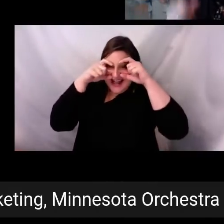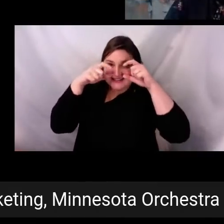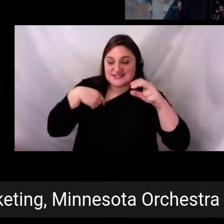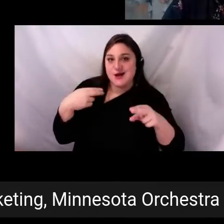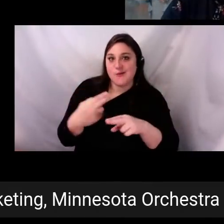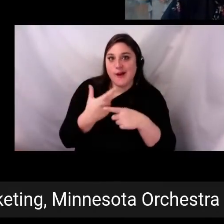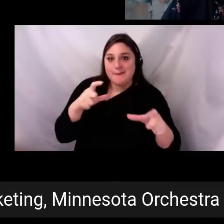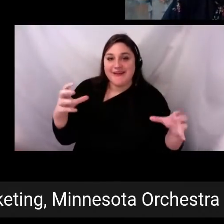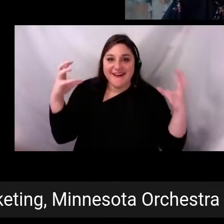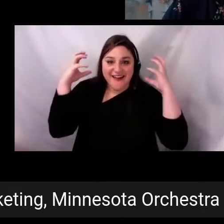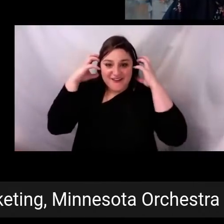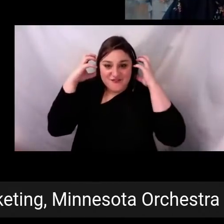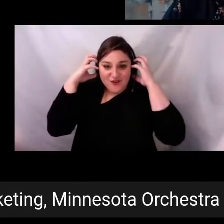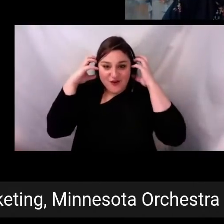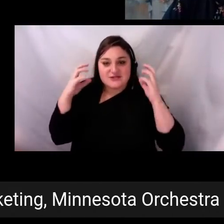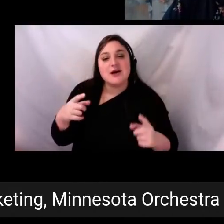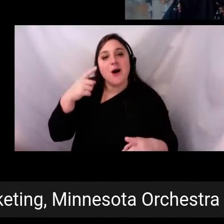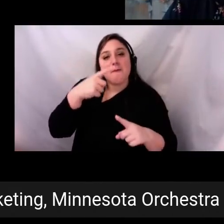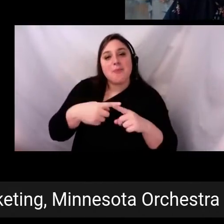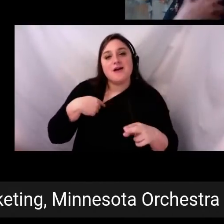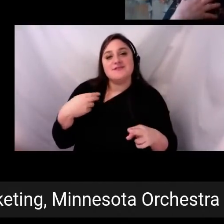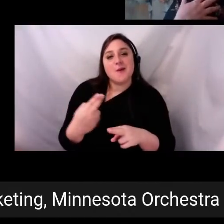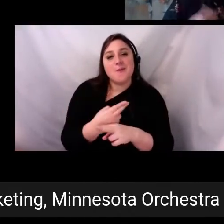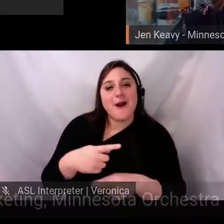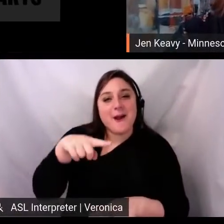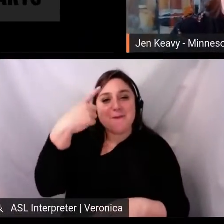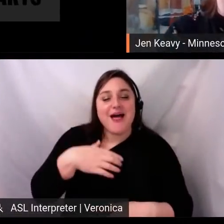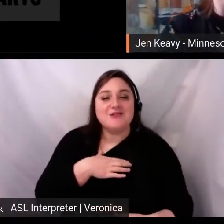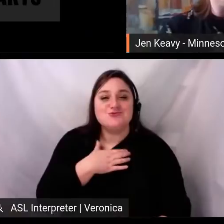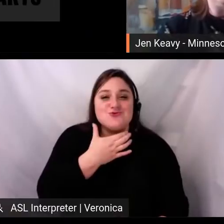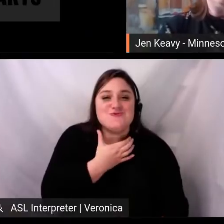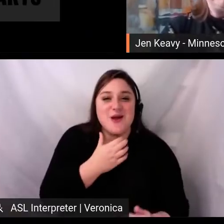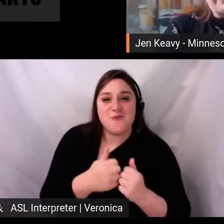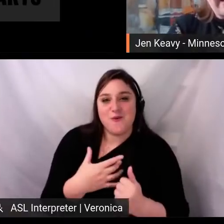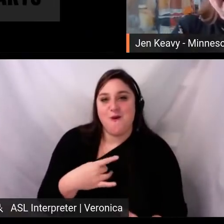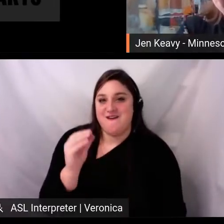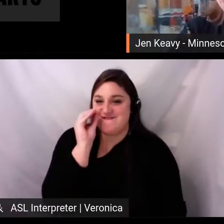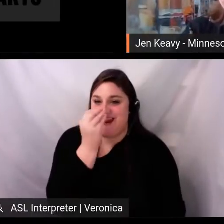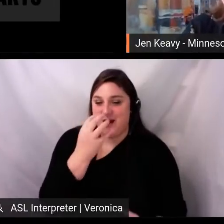and a black turtle neck with little flowers on it. My colleagues and I